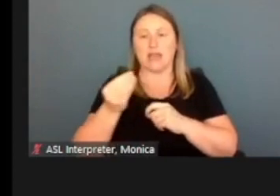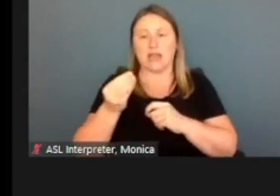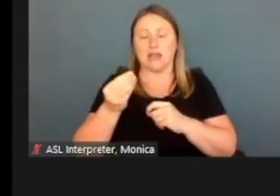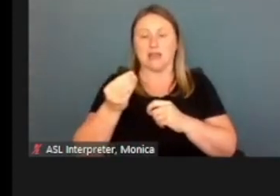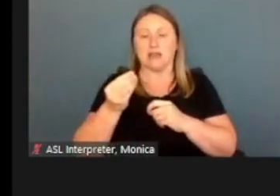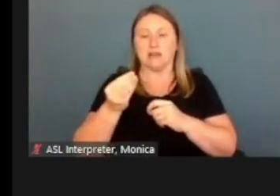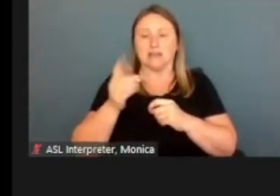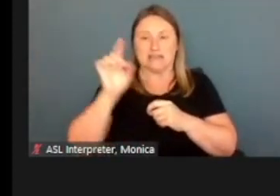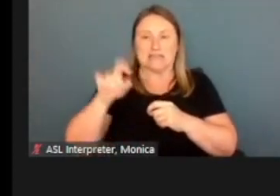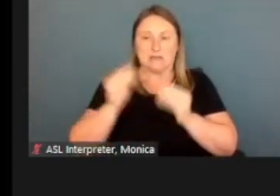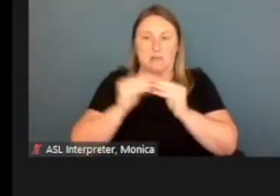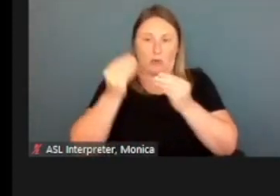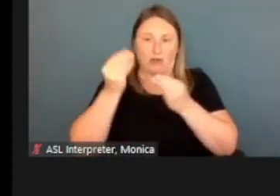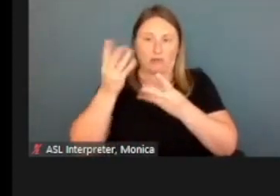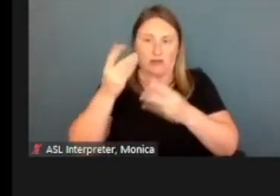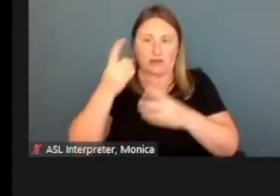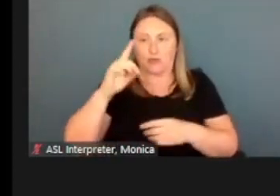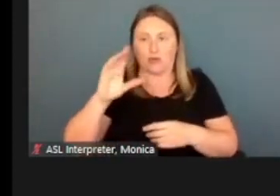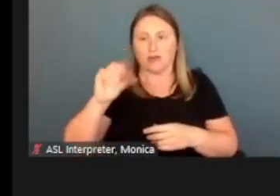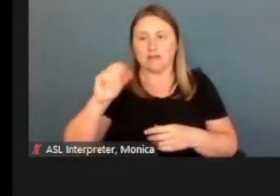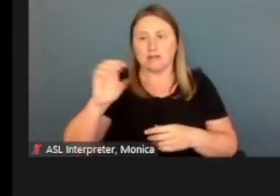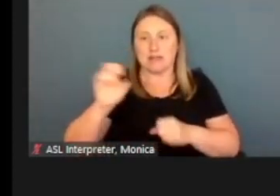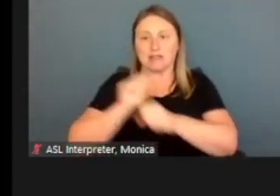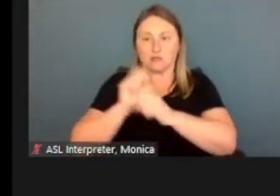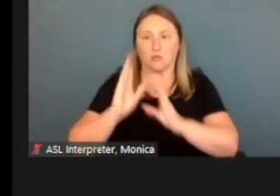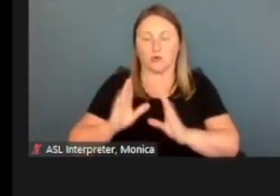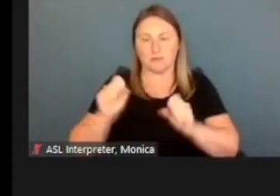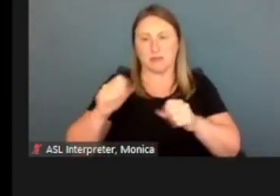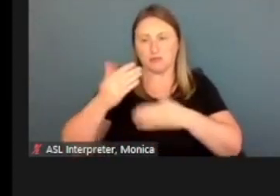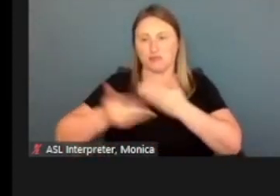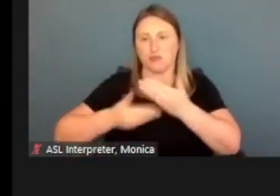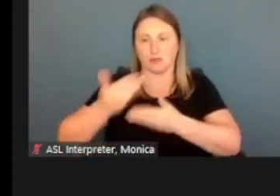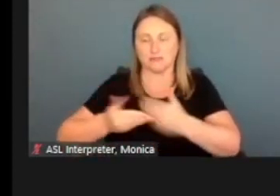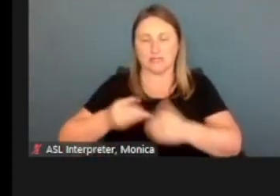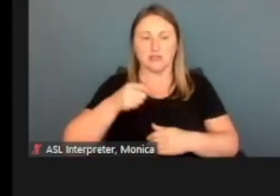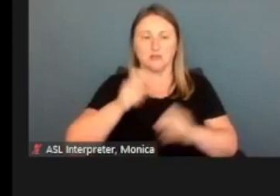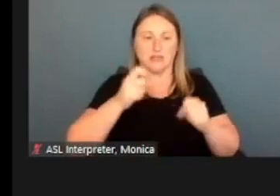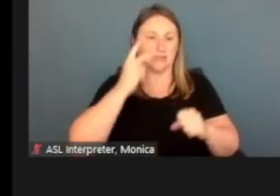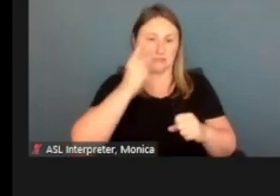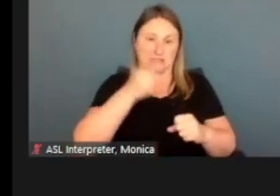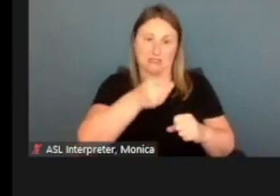for the caseworker to process, we show that like, hey, you have documents that are needed